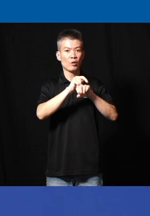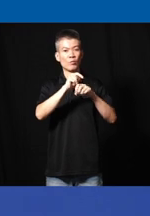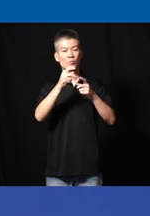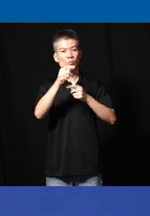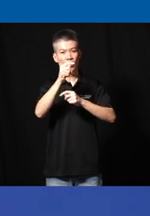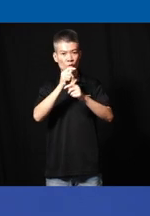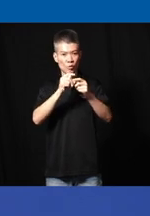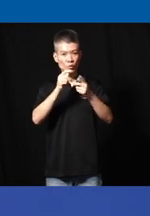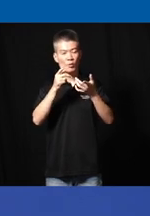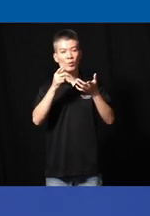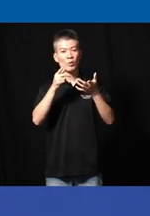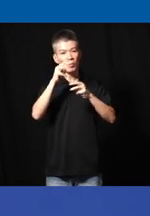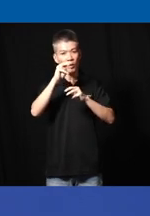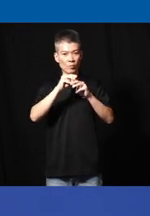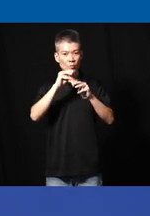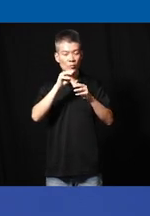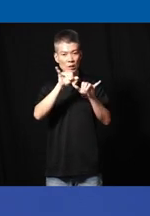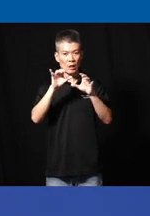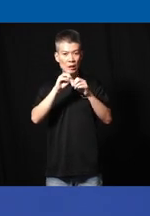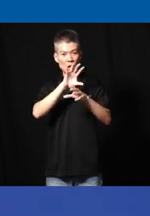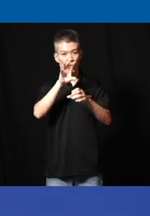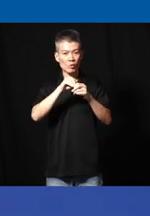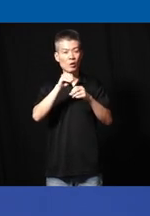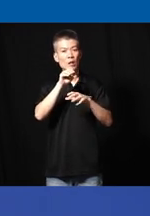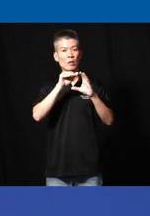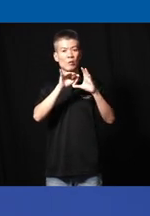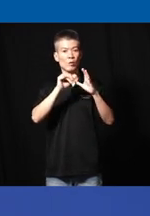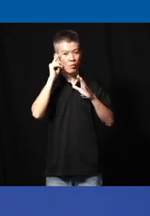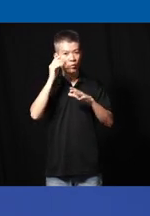standards in uh in employment in inclusion and accessibility and this former CE is one of the